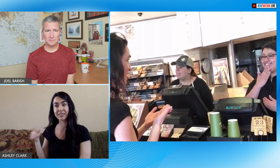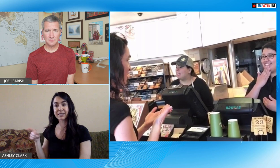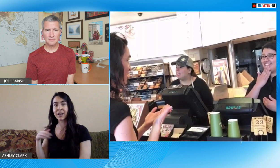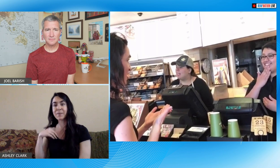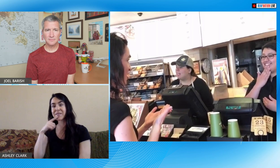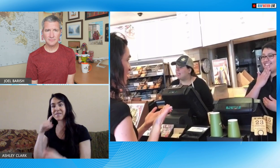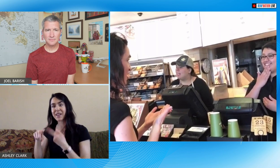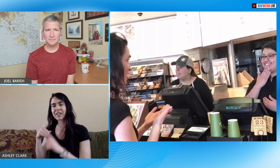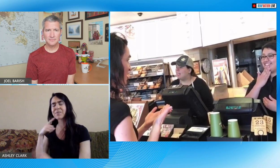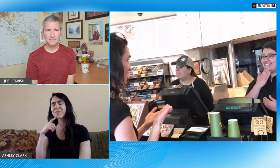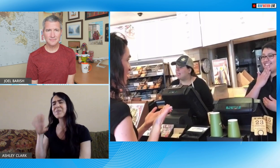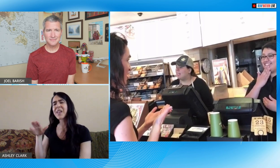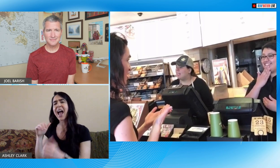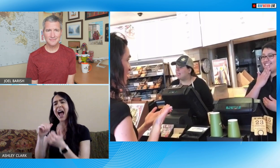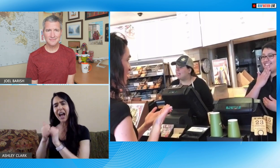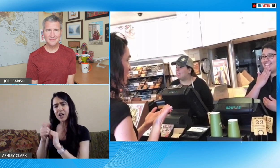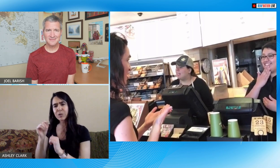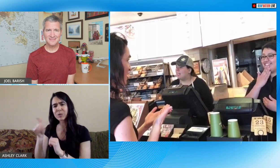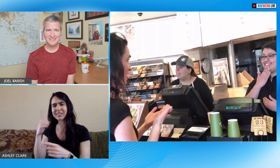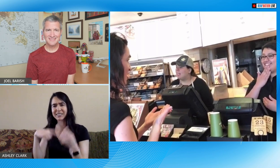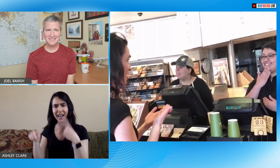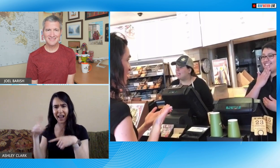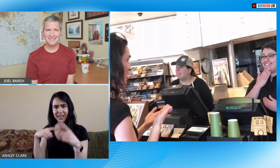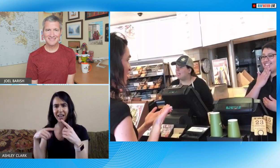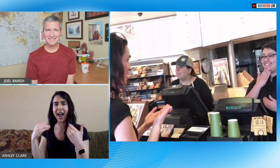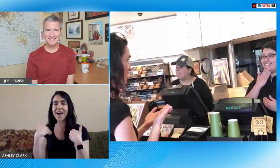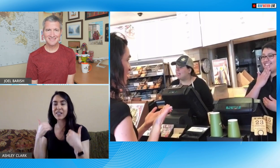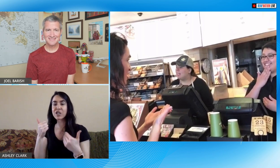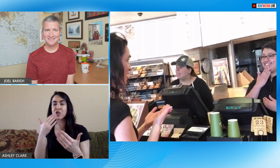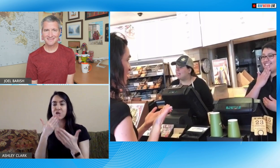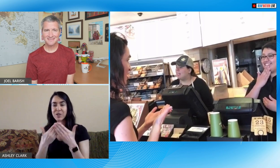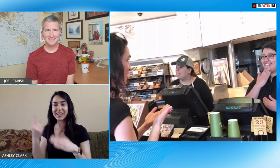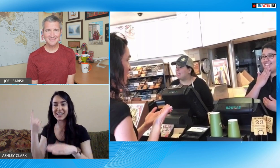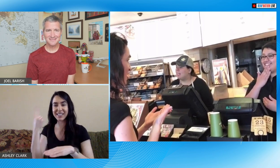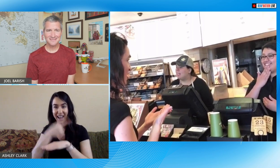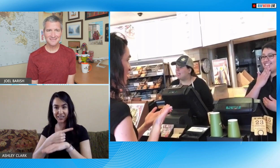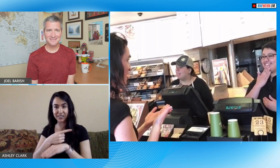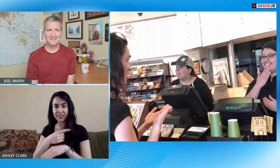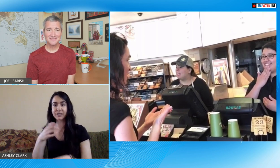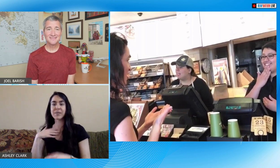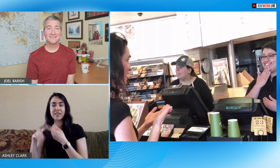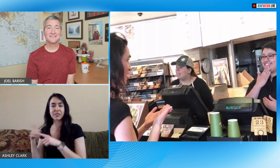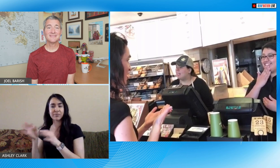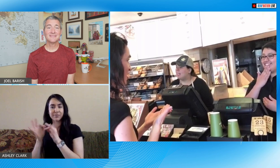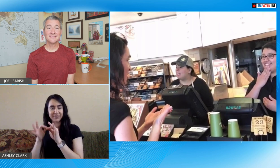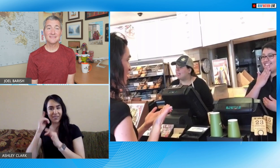hearing friend with me by the way and the cashier said how do you sign have a